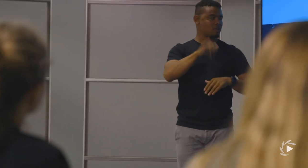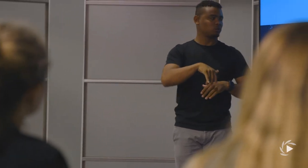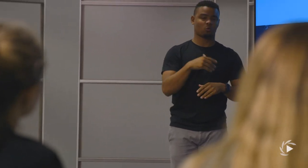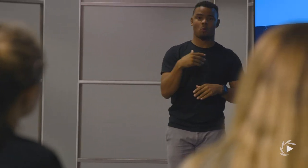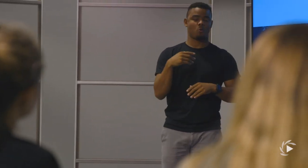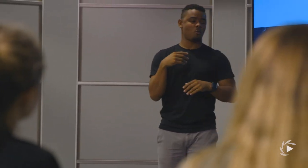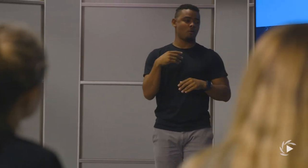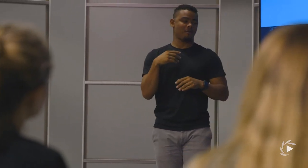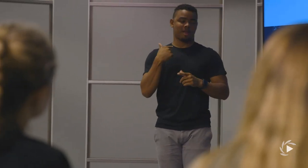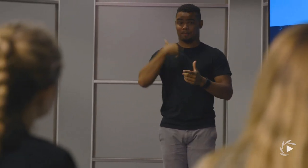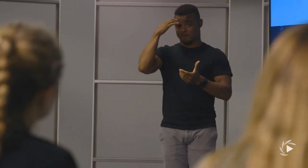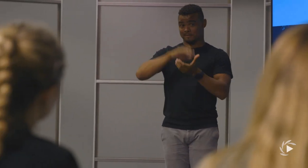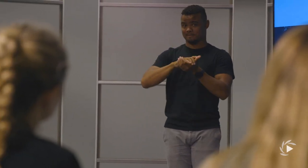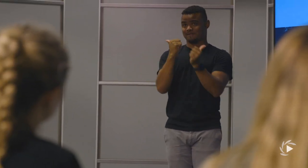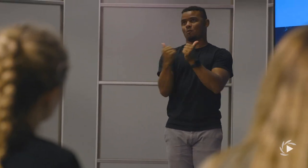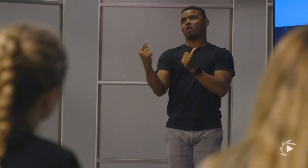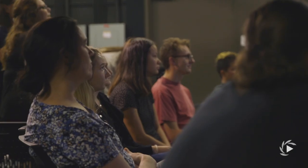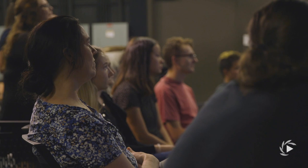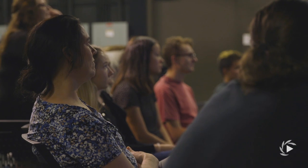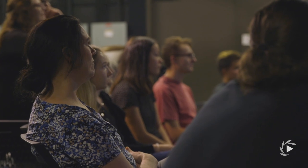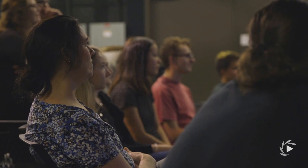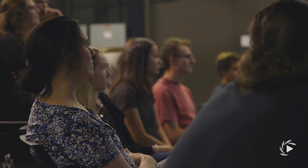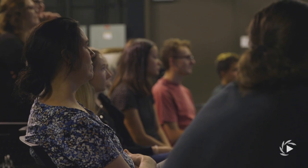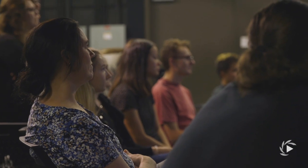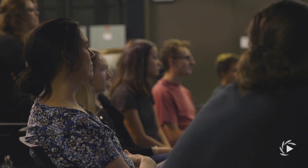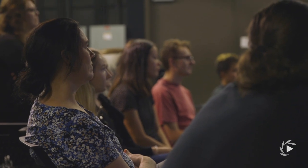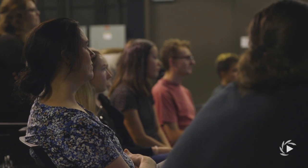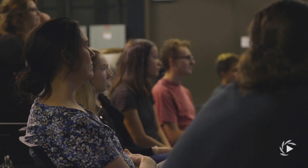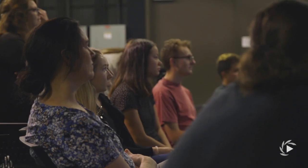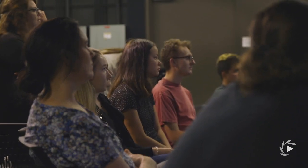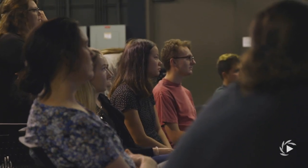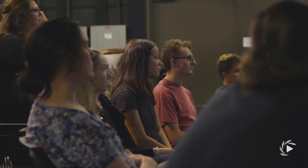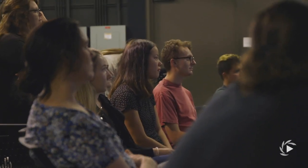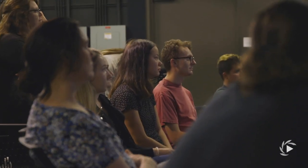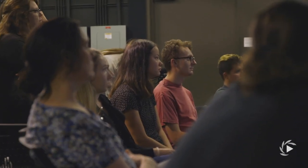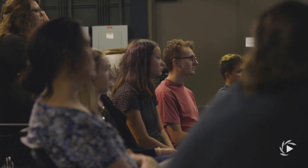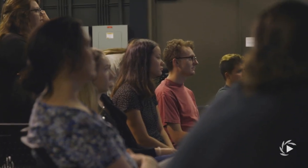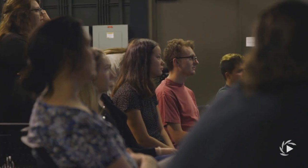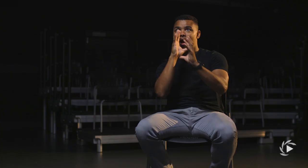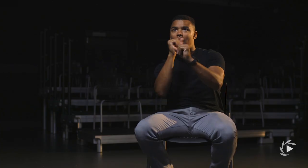It is actually gesturing and making pictures. And I believe anybody can do those.